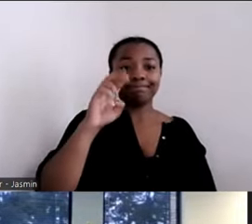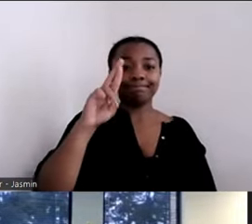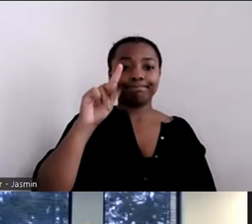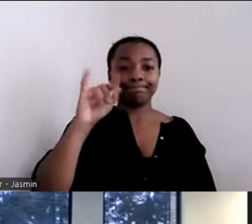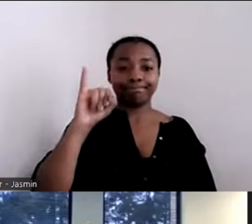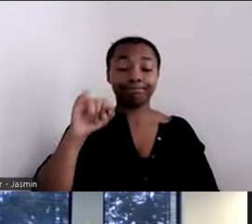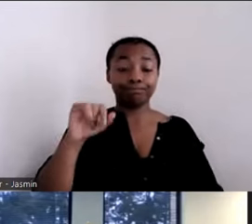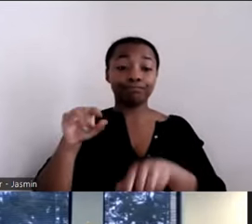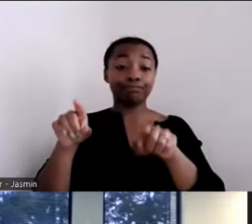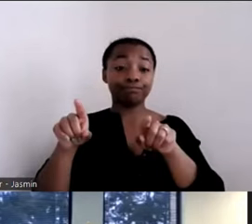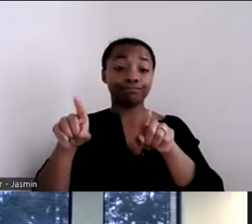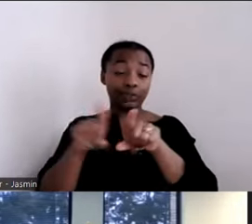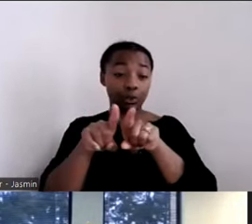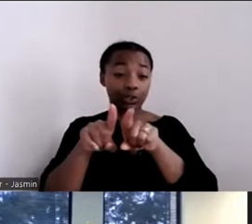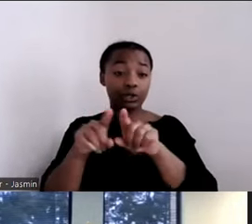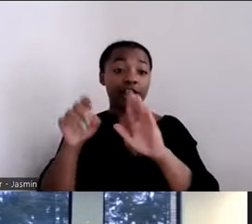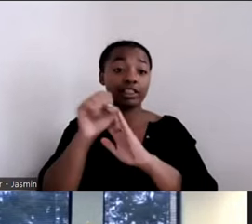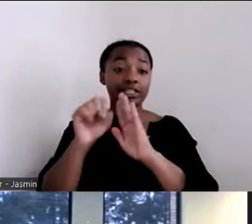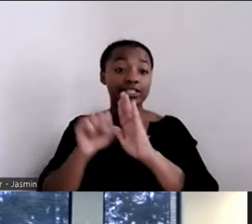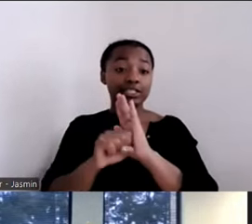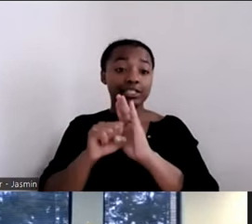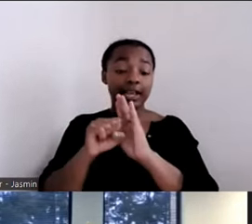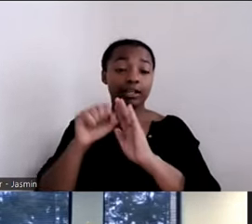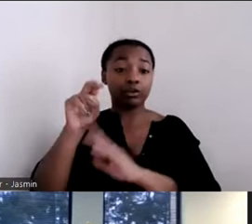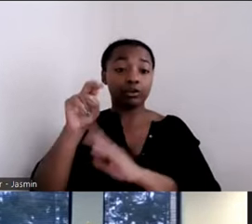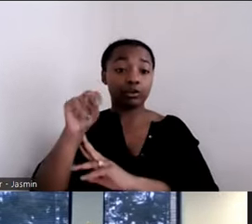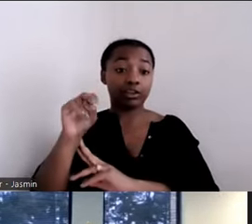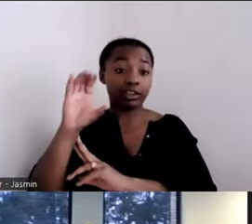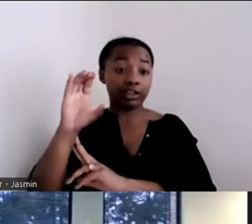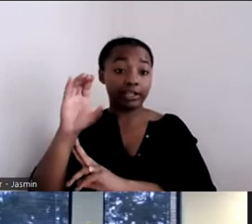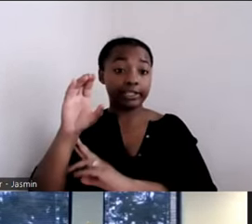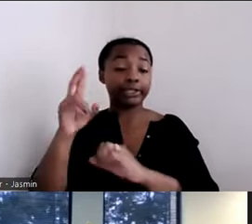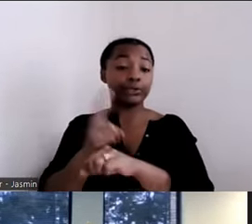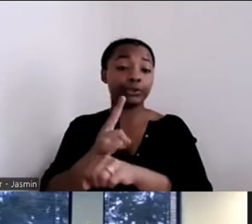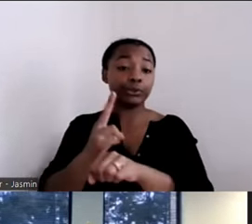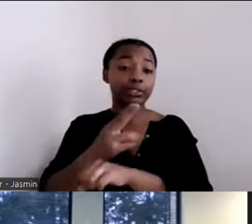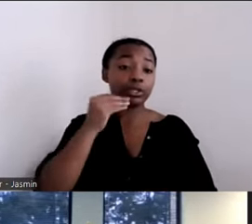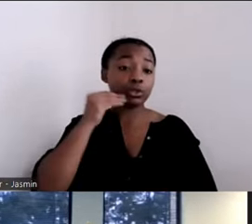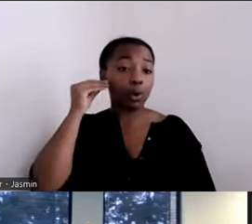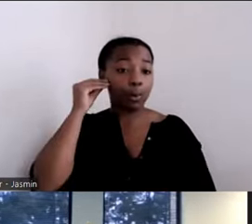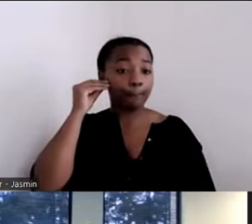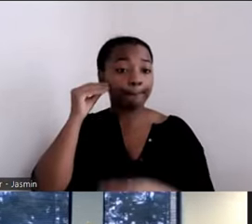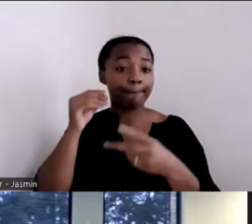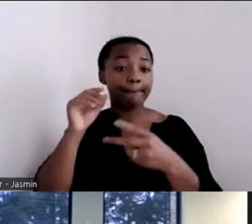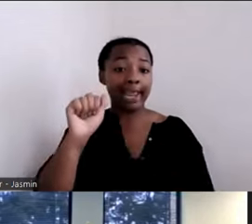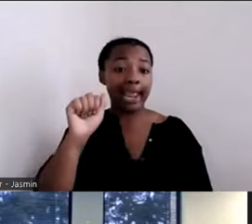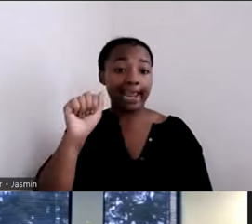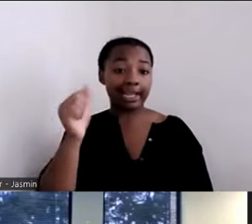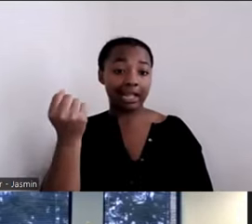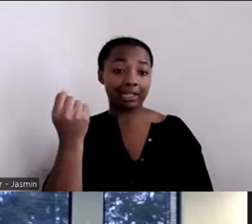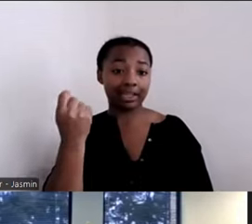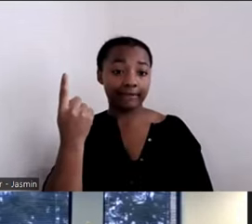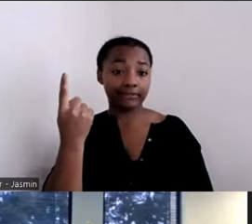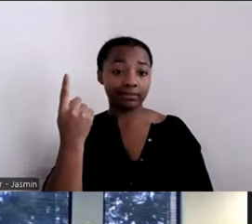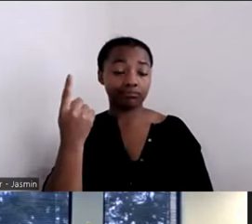also used Home 811, they encourage the application across the state and help with